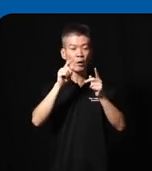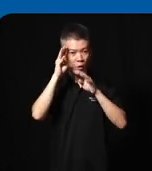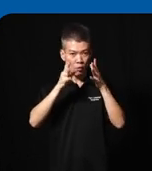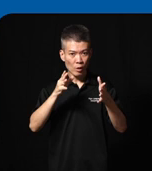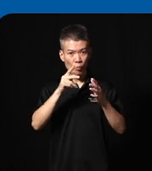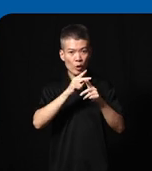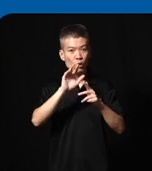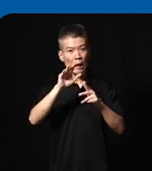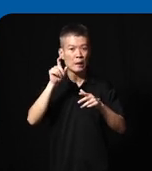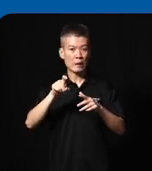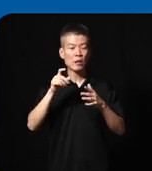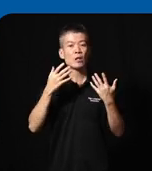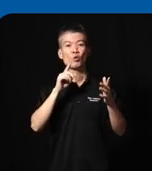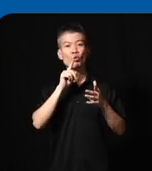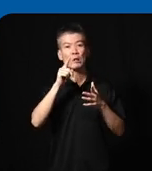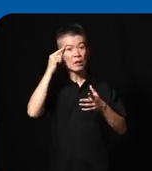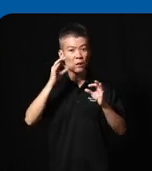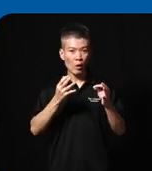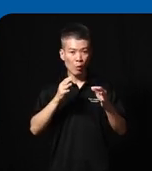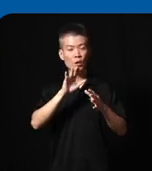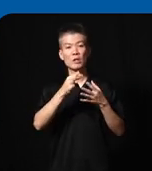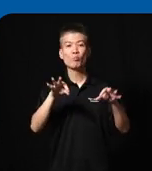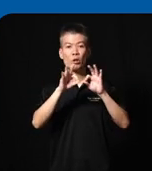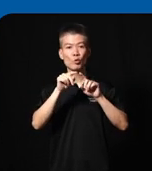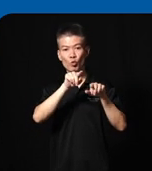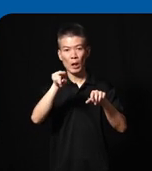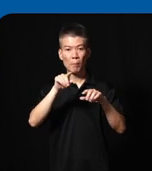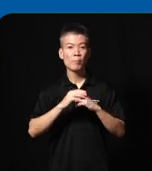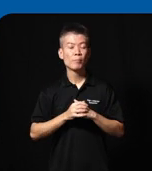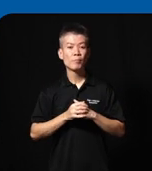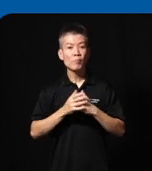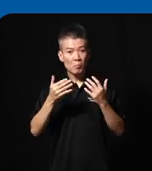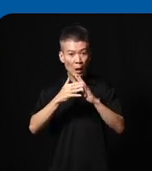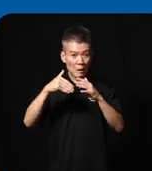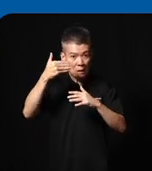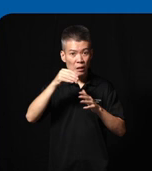their needs and to really decide on what was important to them and by the next session as